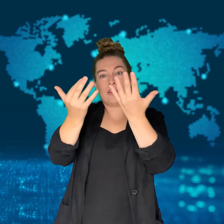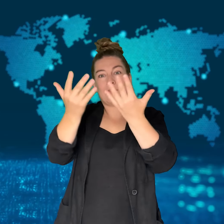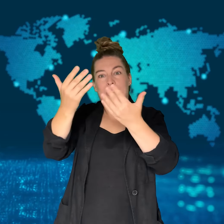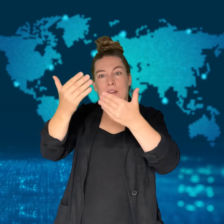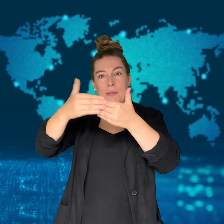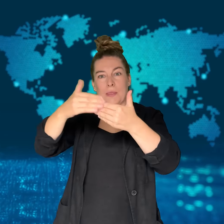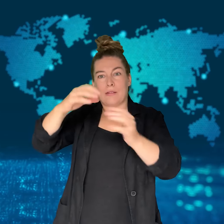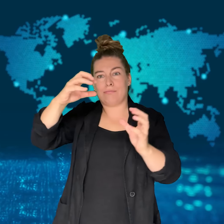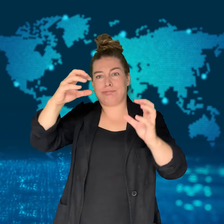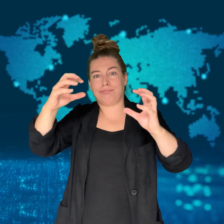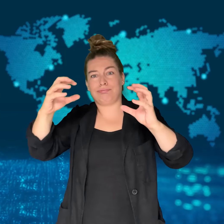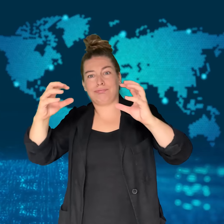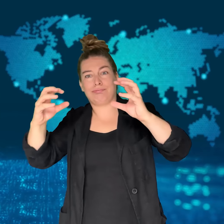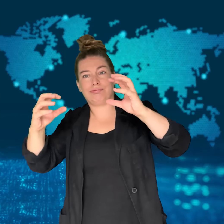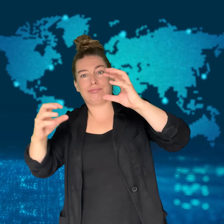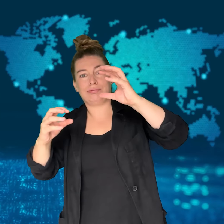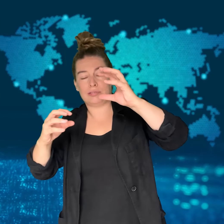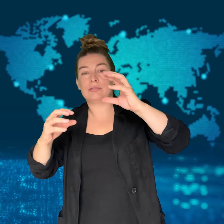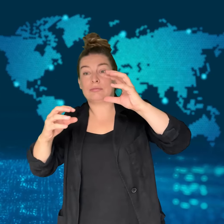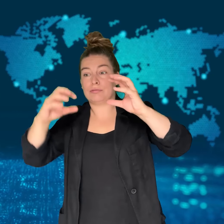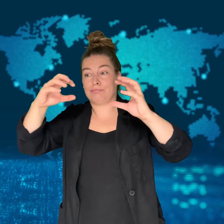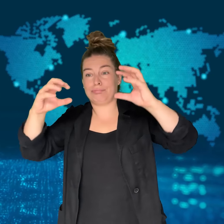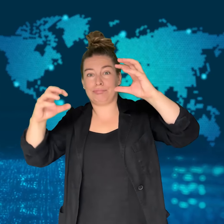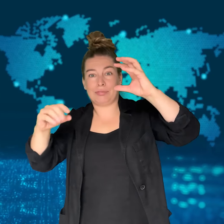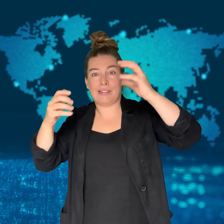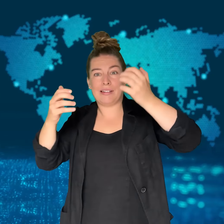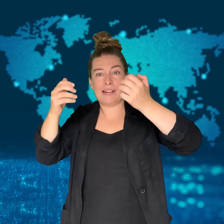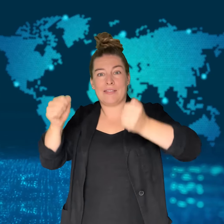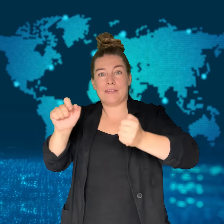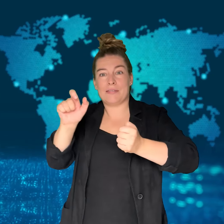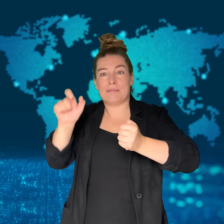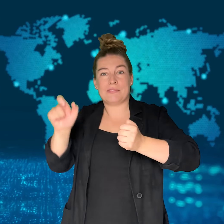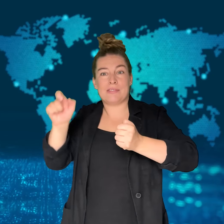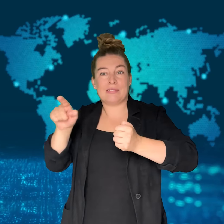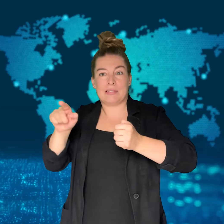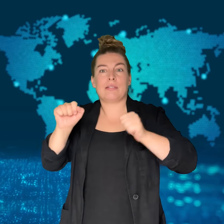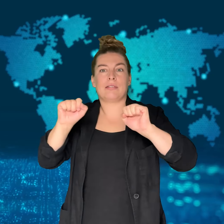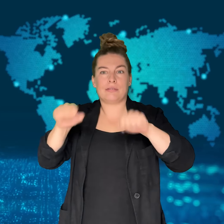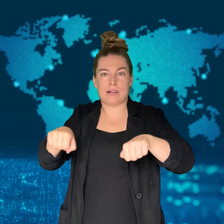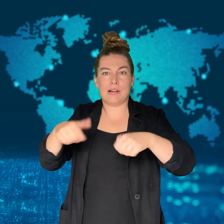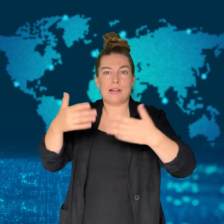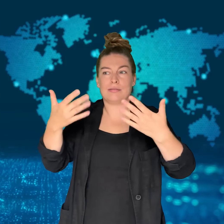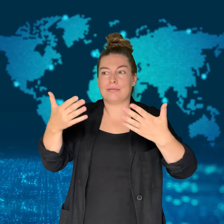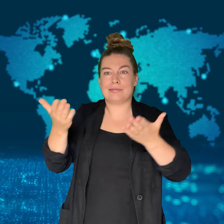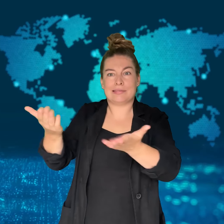operators worked to spin the wheel in reverse.